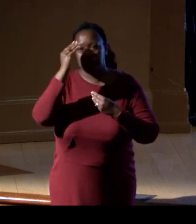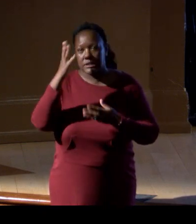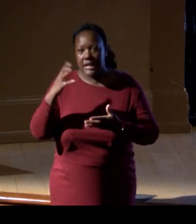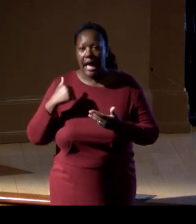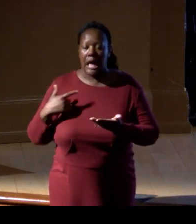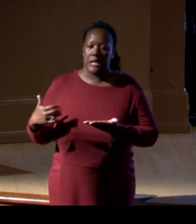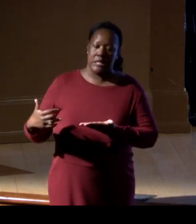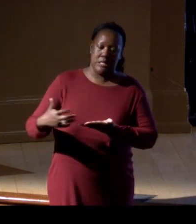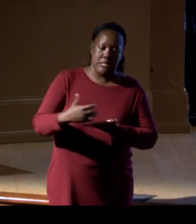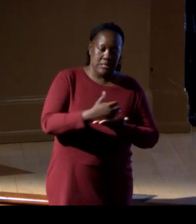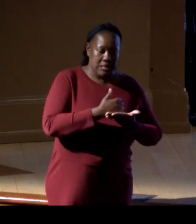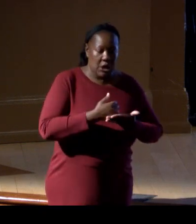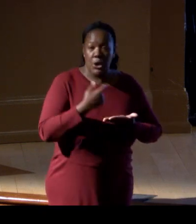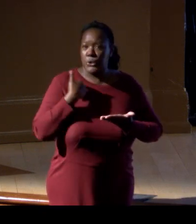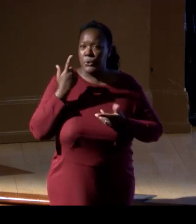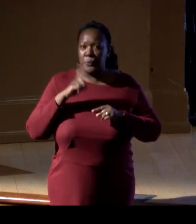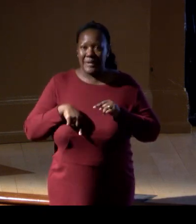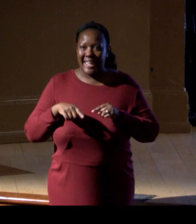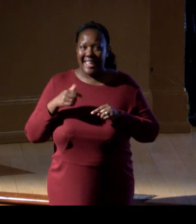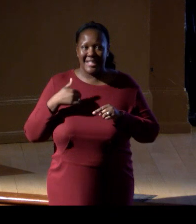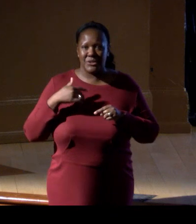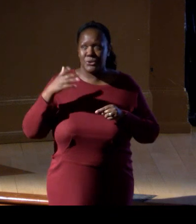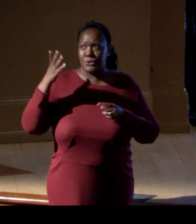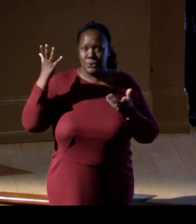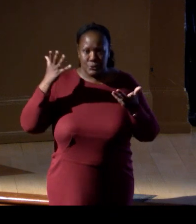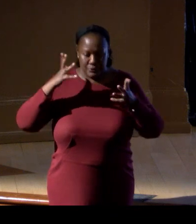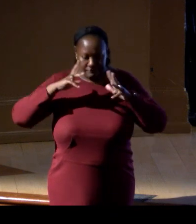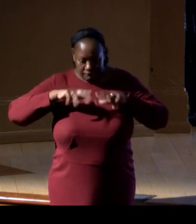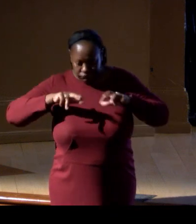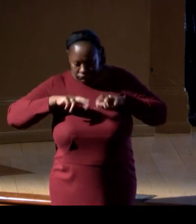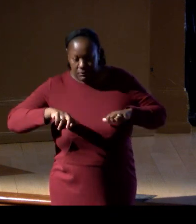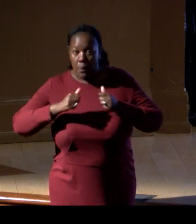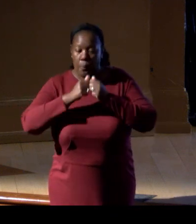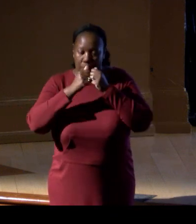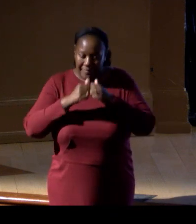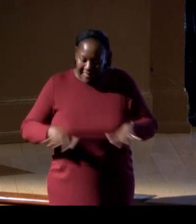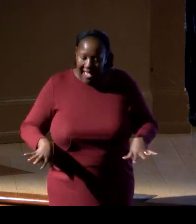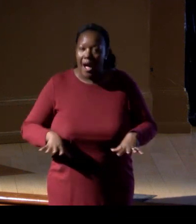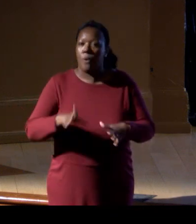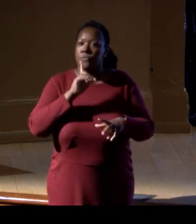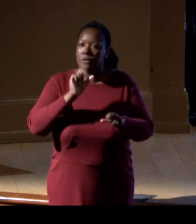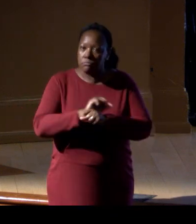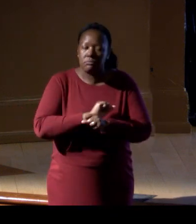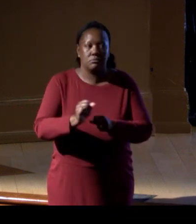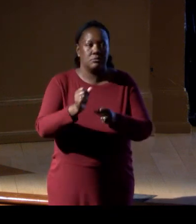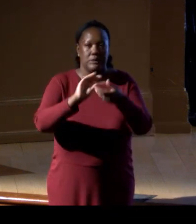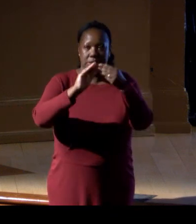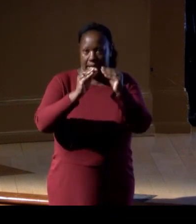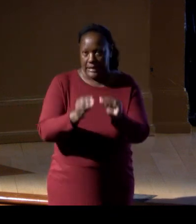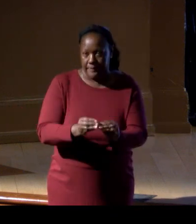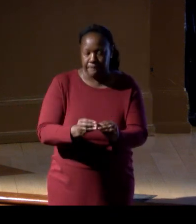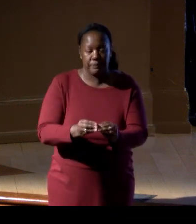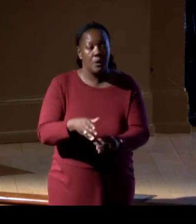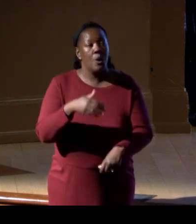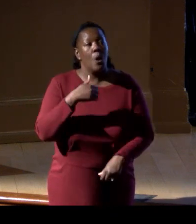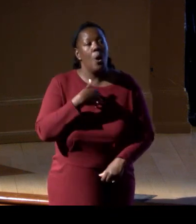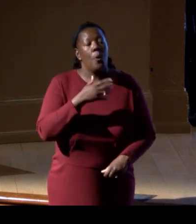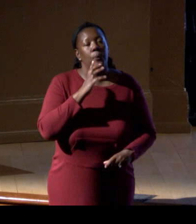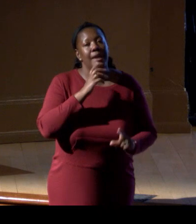You can't do biodiversity from space, obviously, without that in situ data. Now, we've got an expansion of these tools,